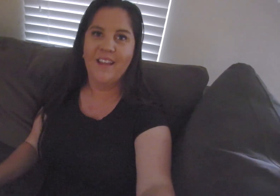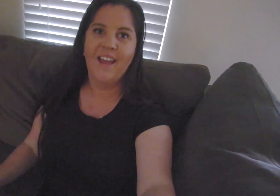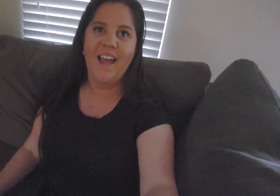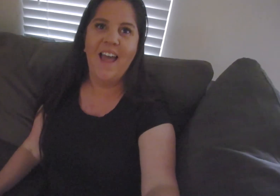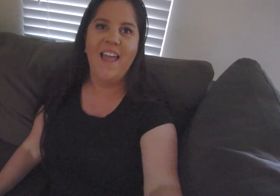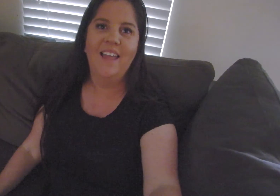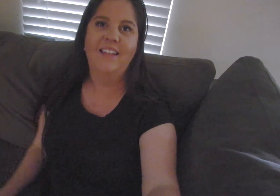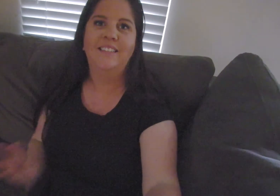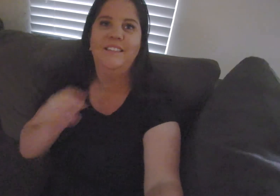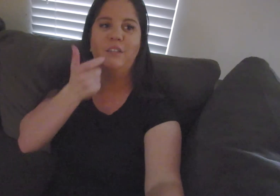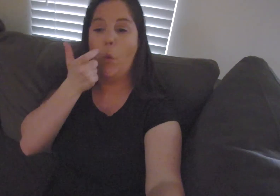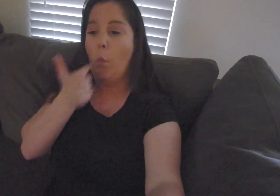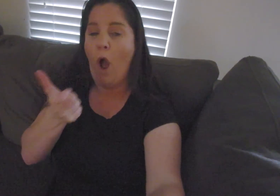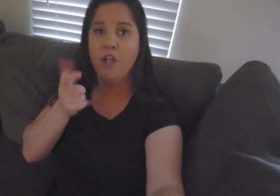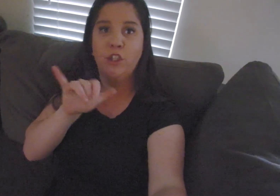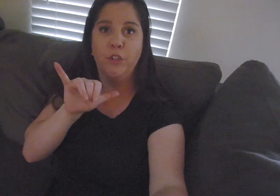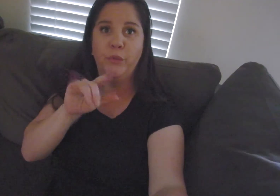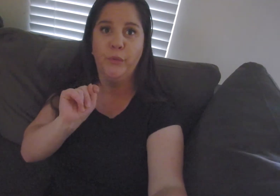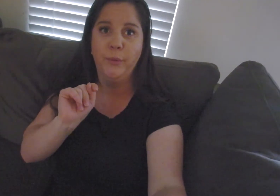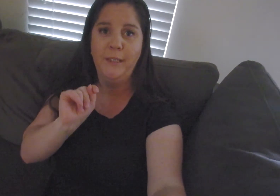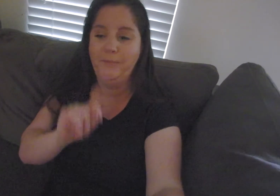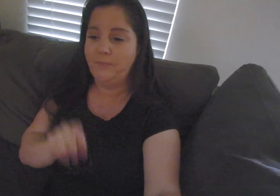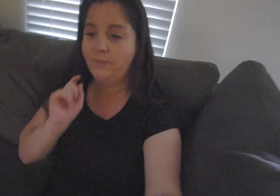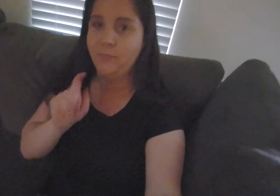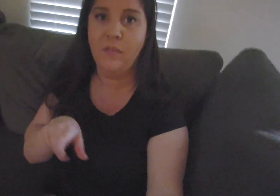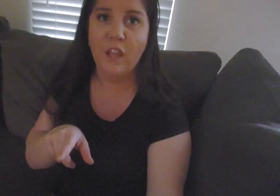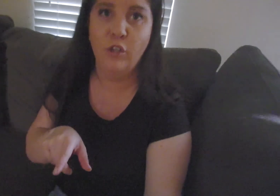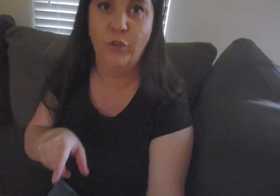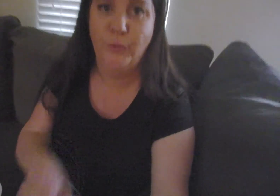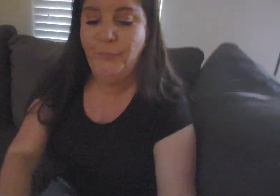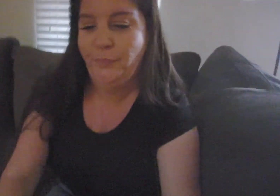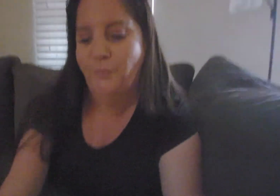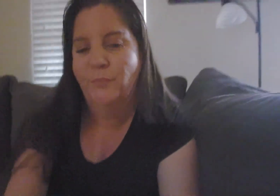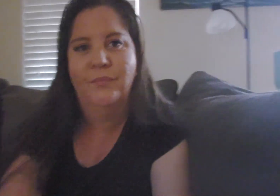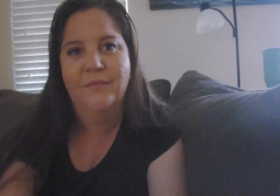And watch YouTube I'll show you